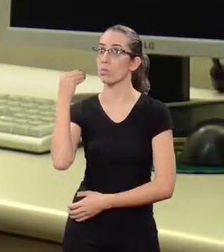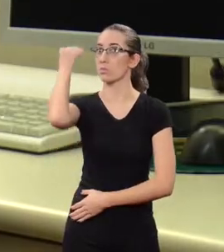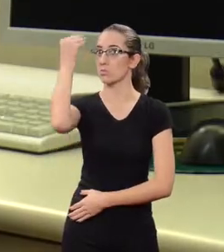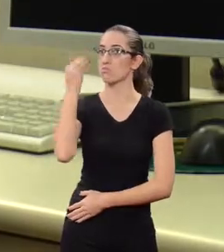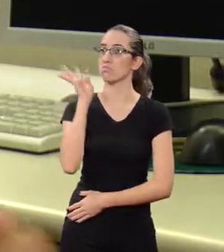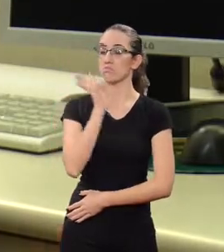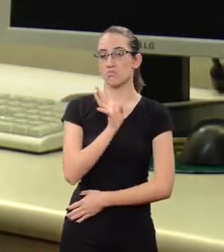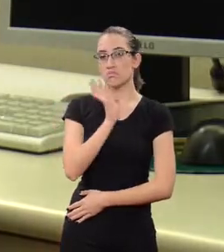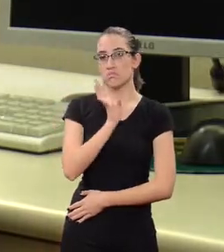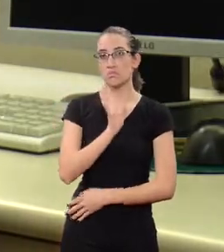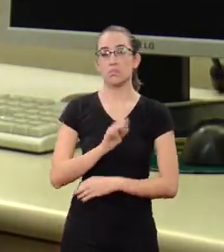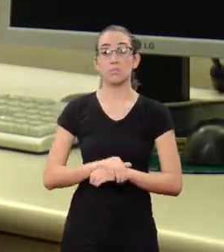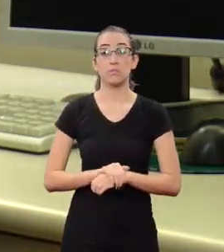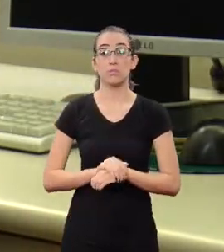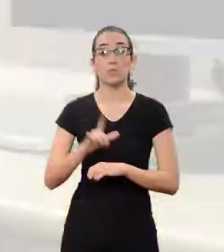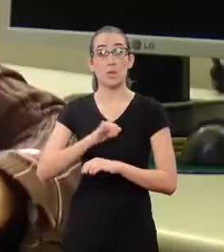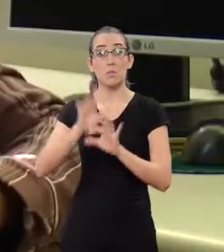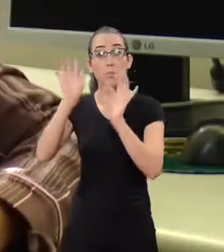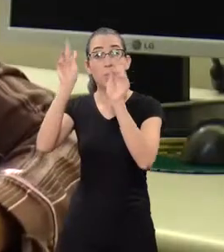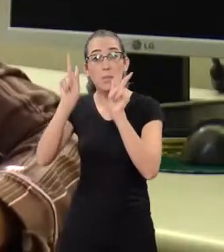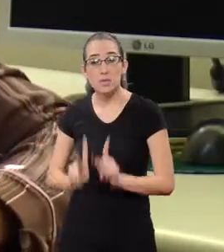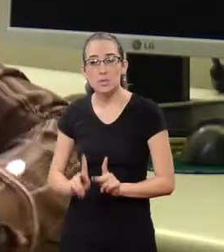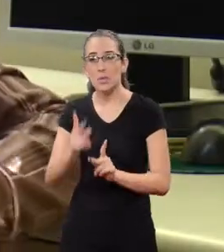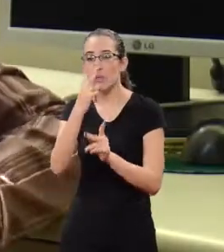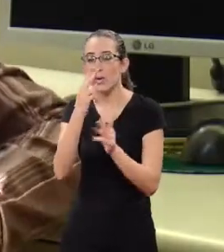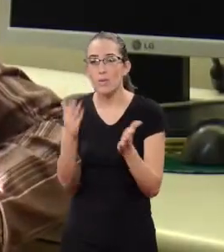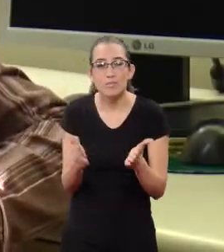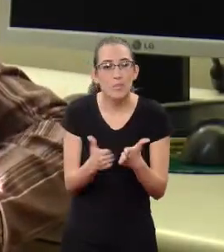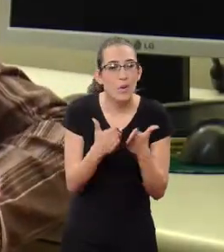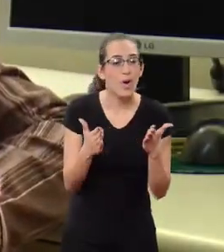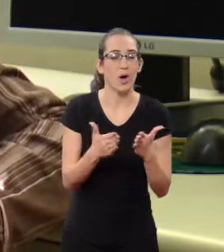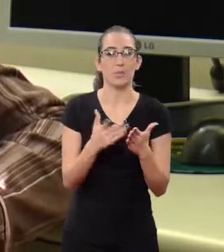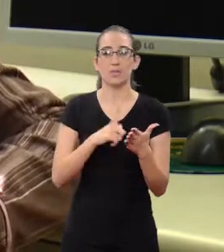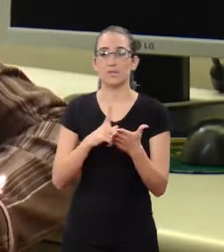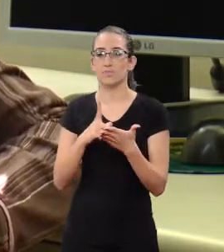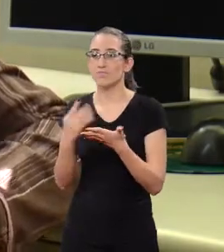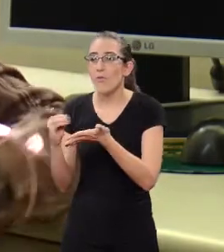And it was a very nice experience. Needy people come here